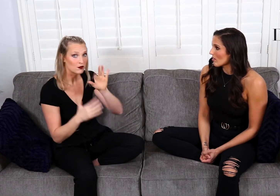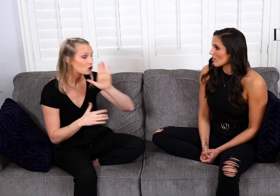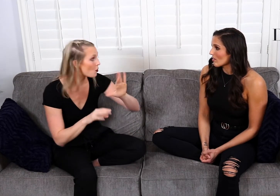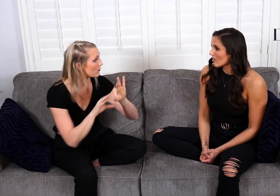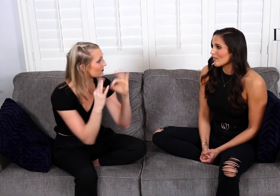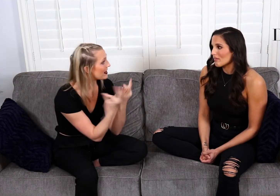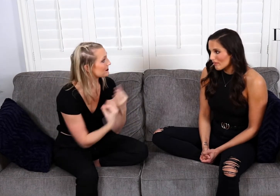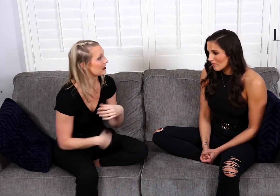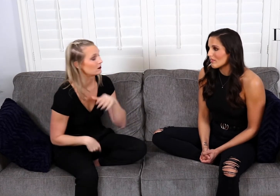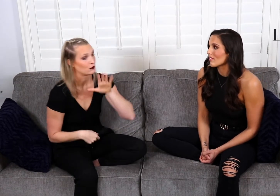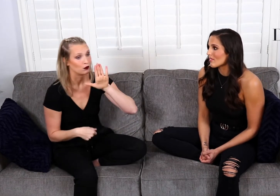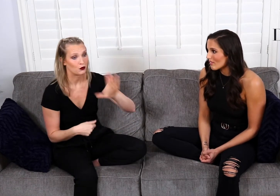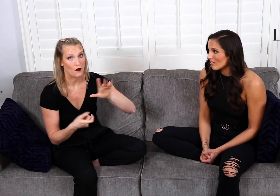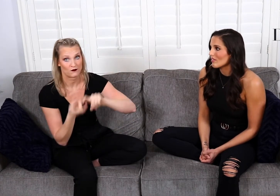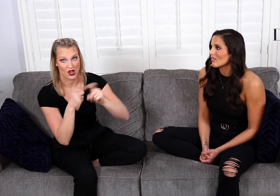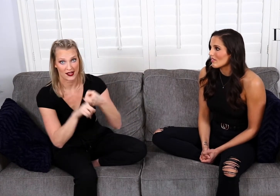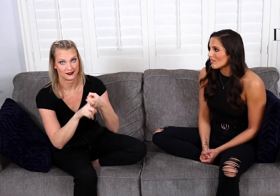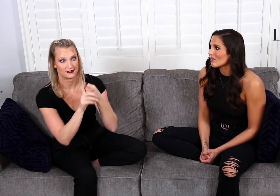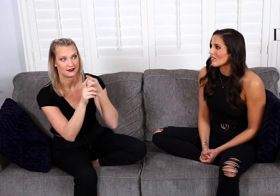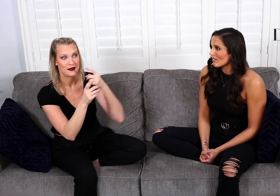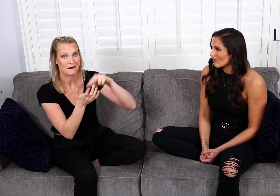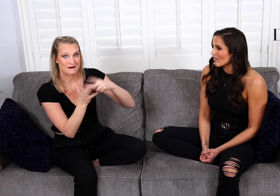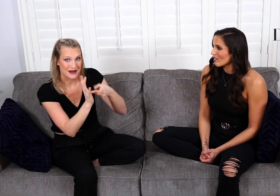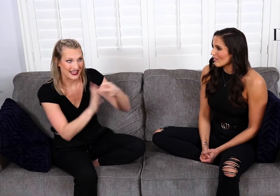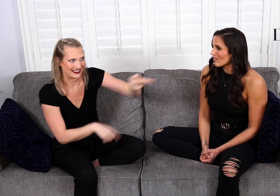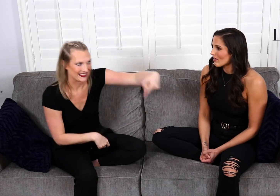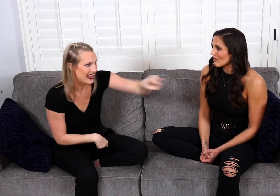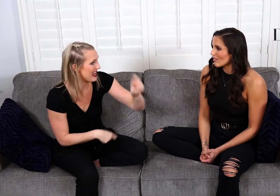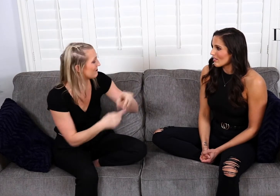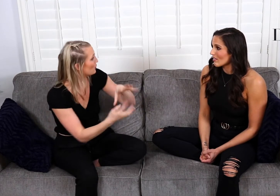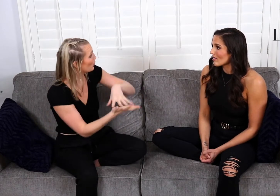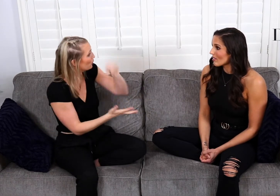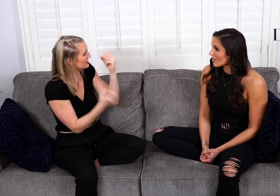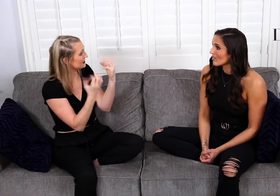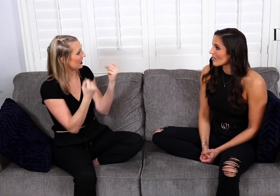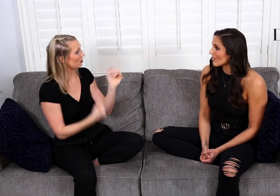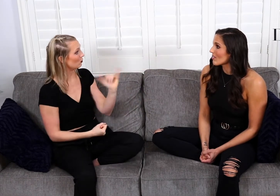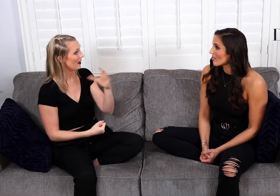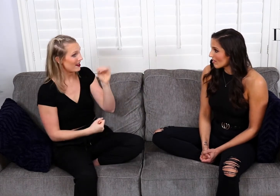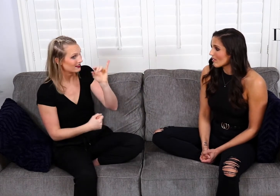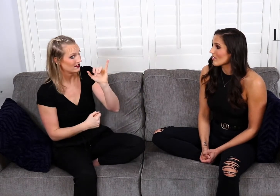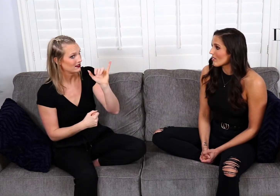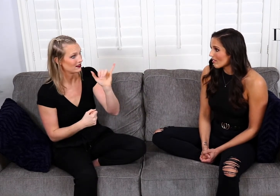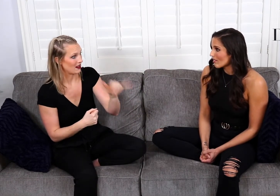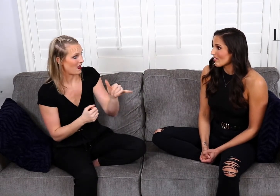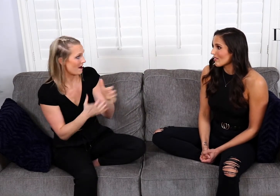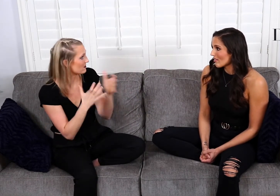you want me to be part of your family and your friends, this means that they have to learn Sign Language too and that